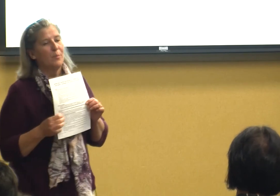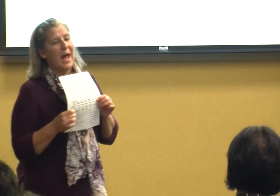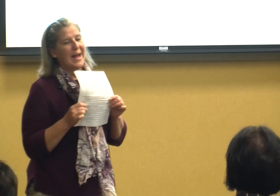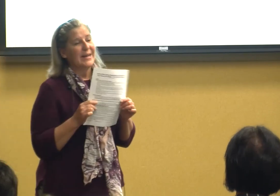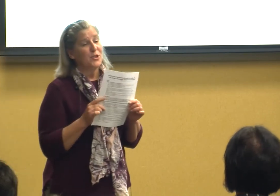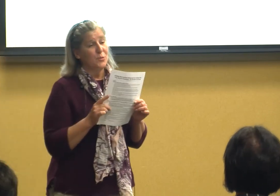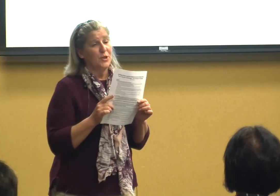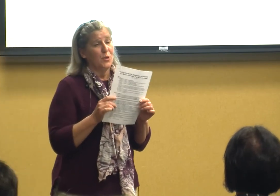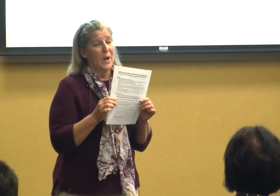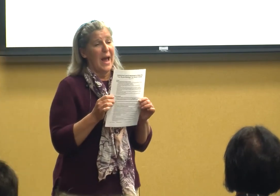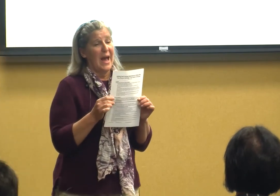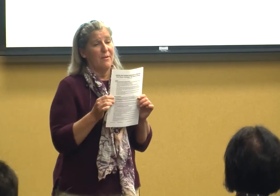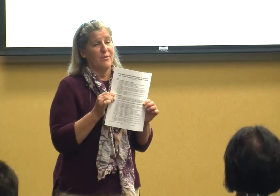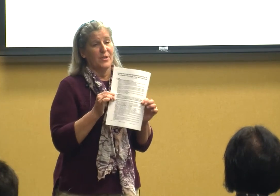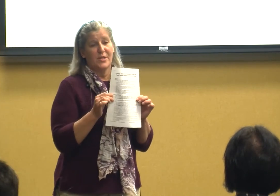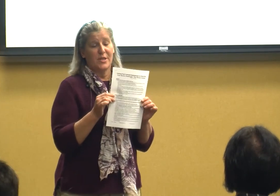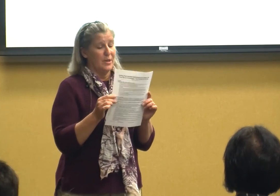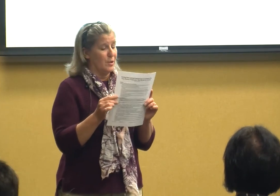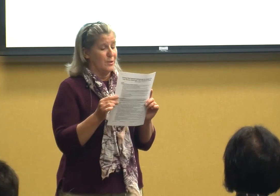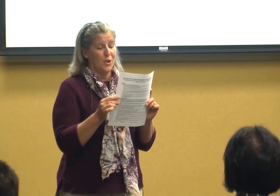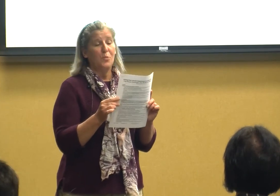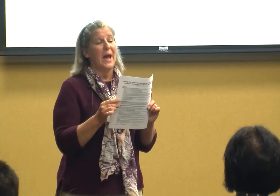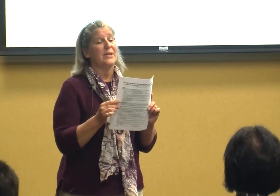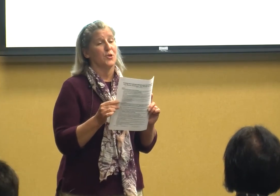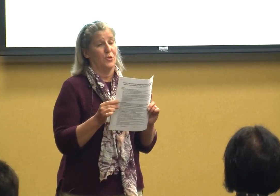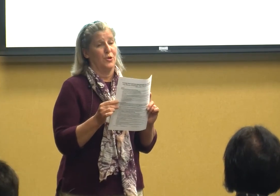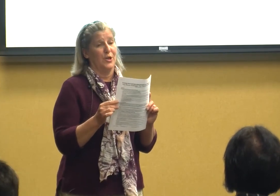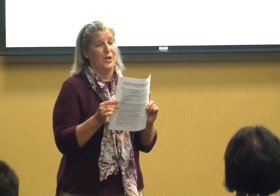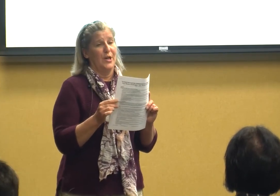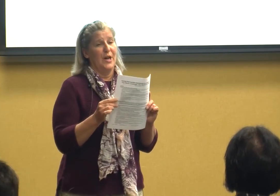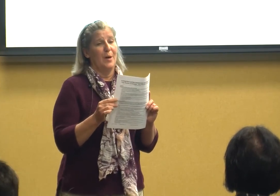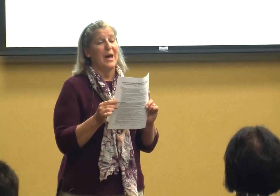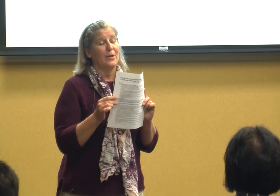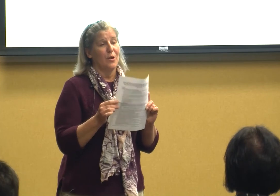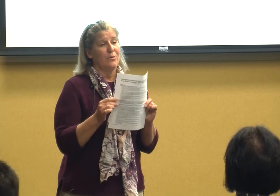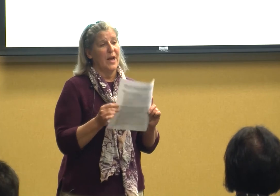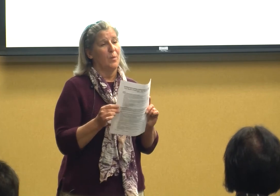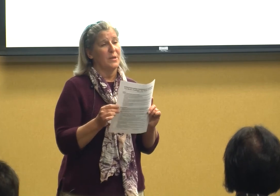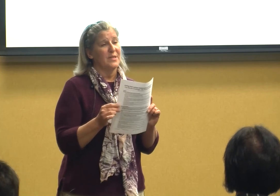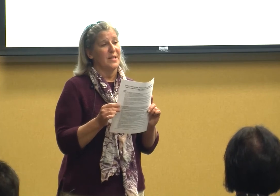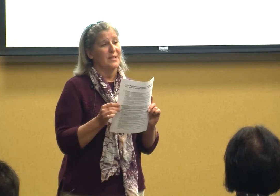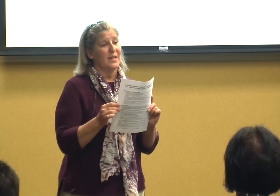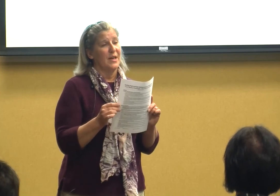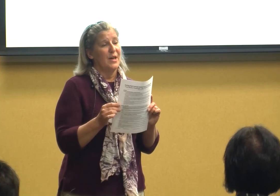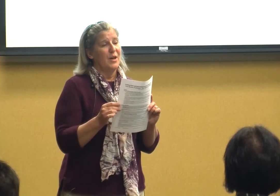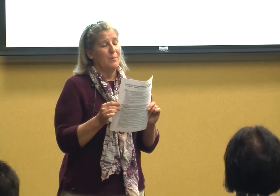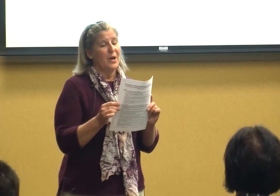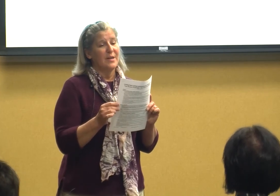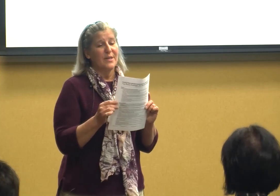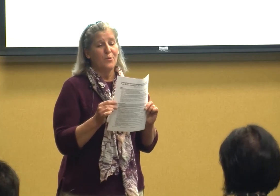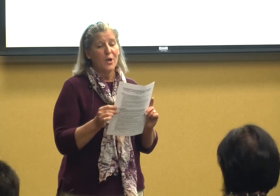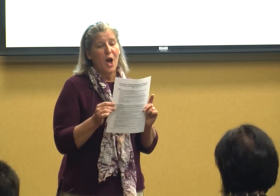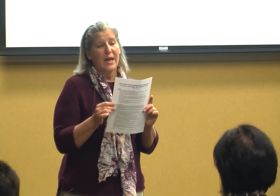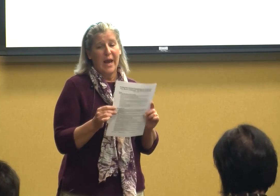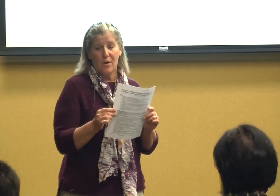packets you do have just a little to pager about learned helplessness because if we're not careful